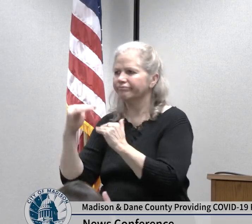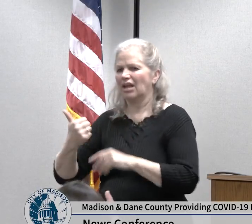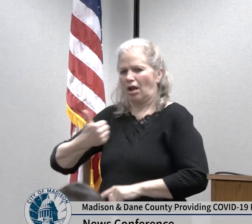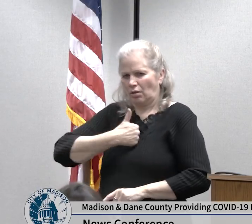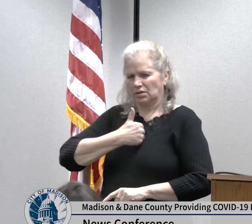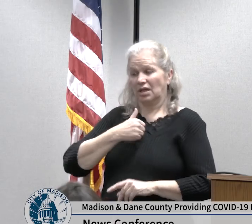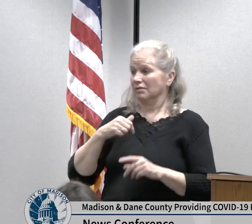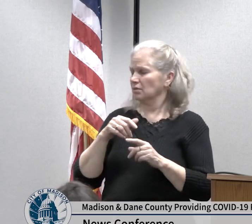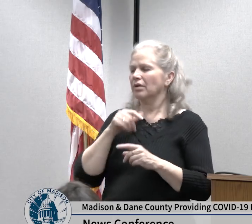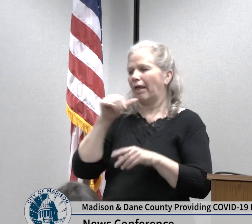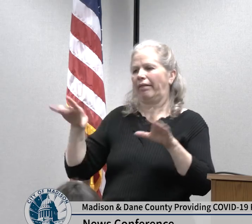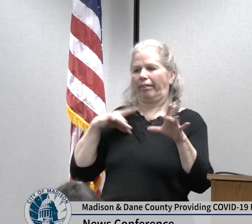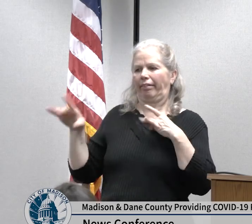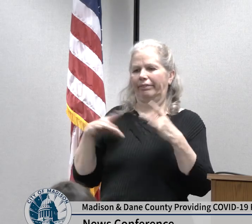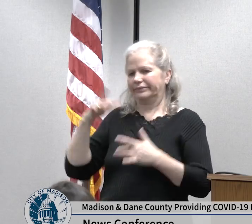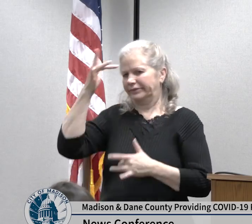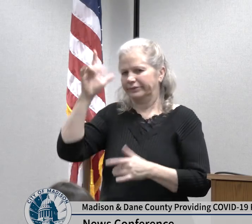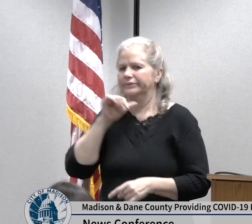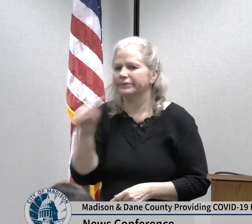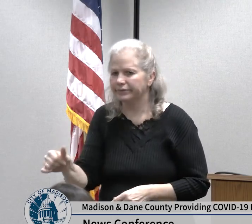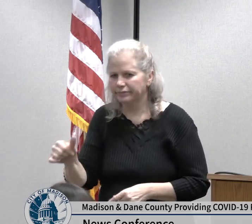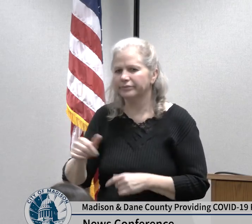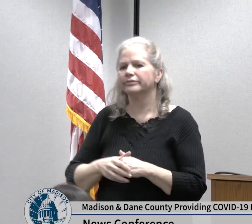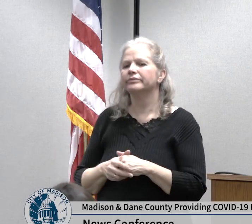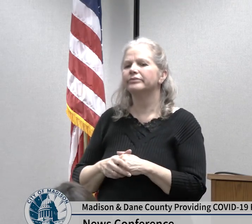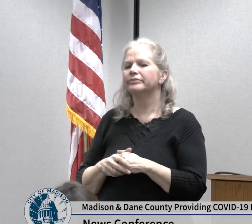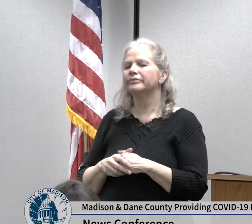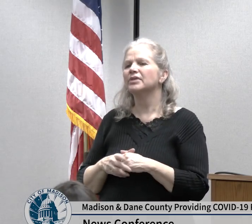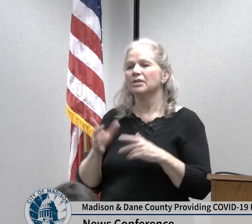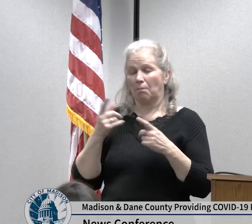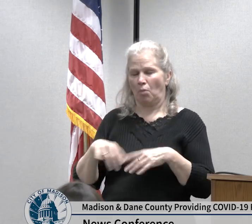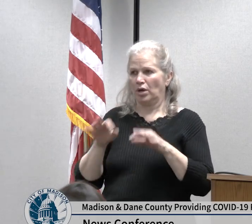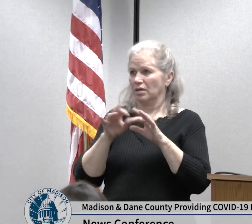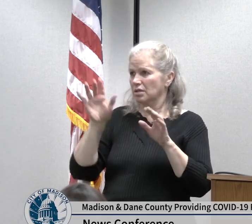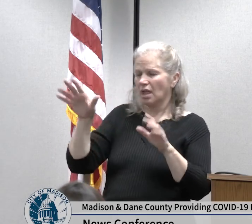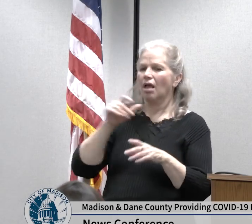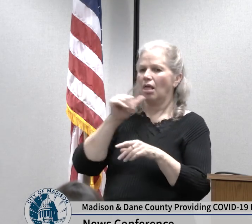on our healthcare system and keep our friends and loved ones well because we